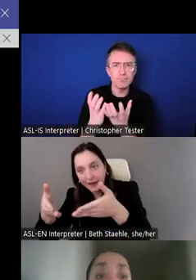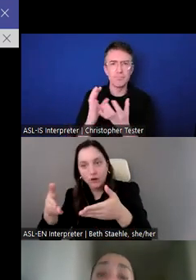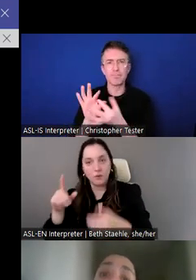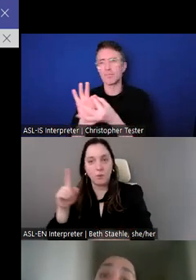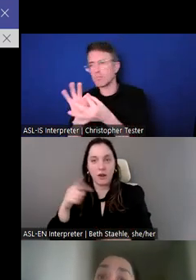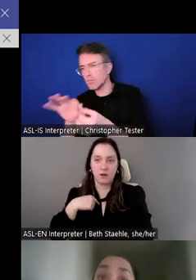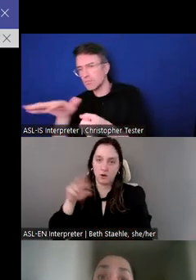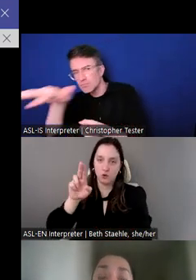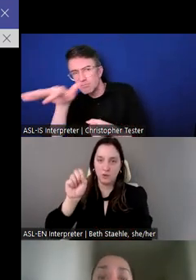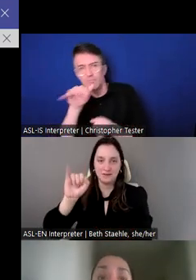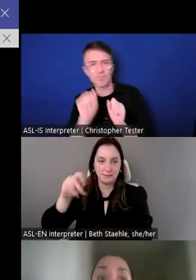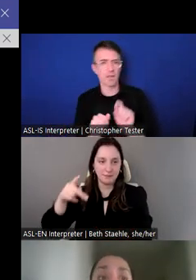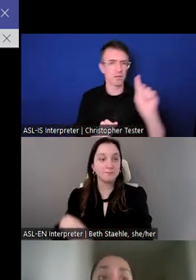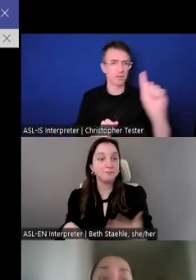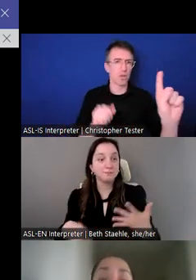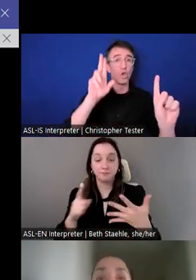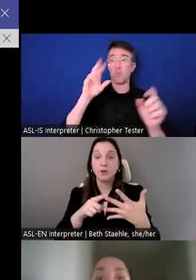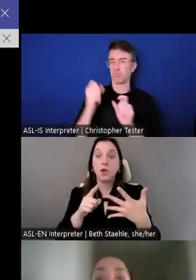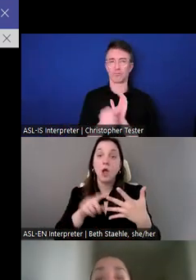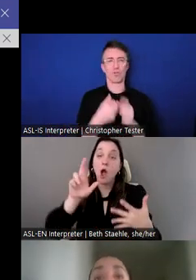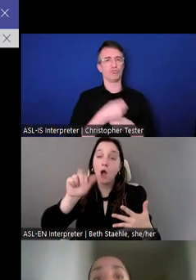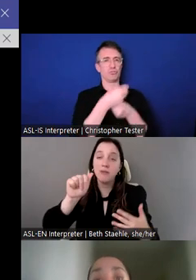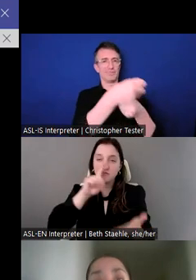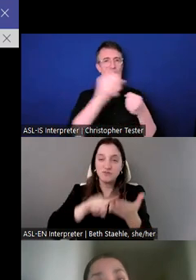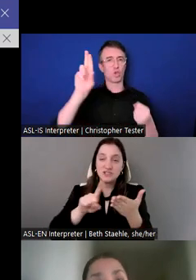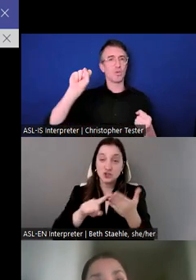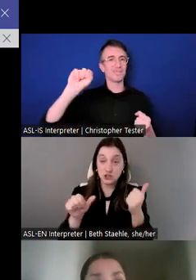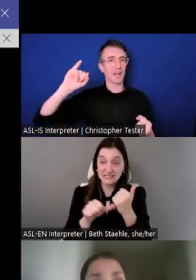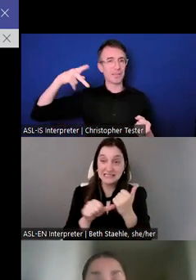The Research Assistant program is designed for full time University students.